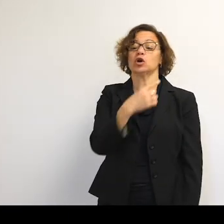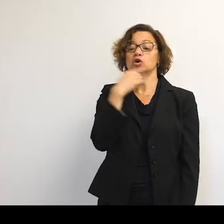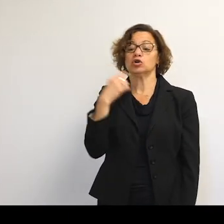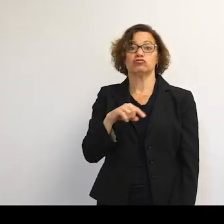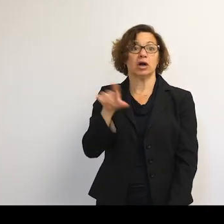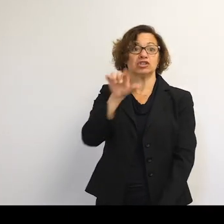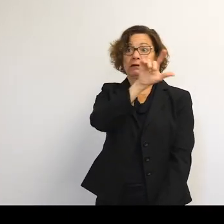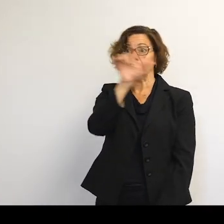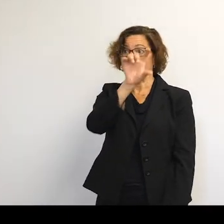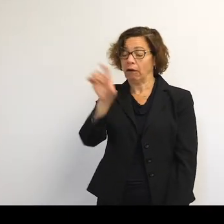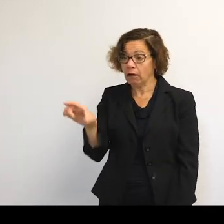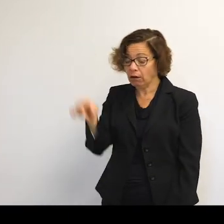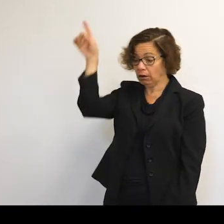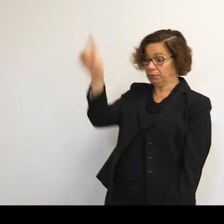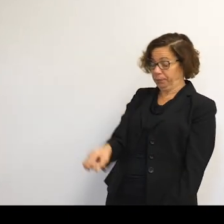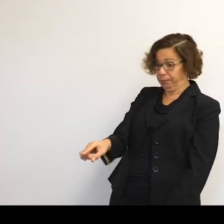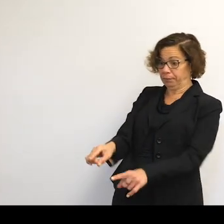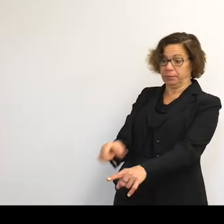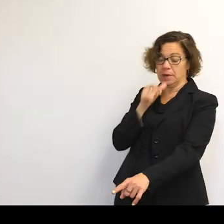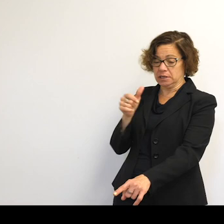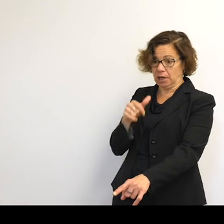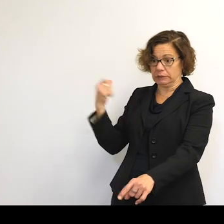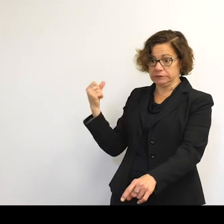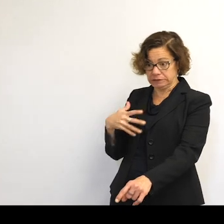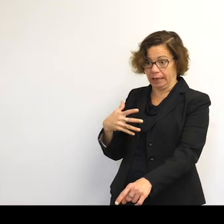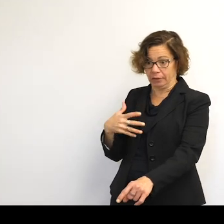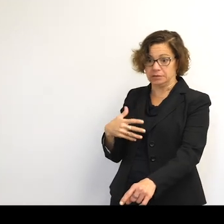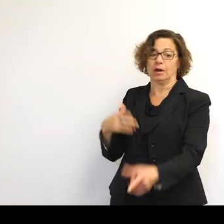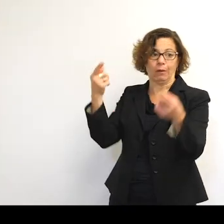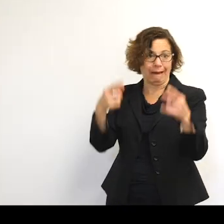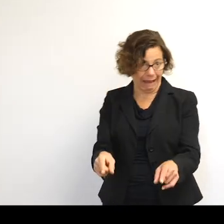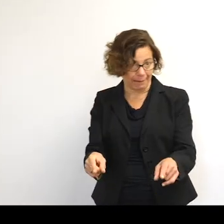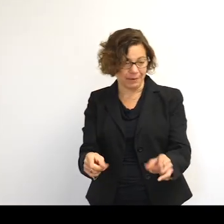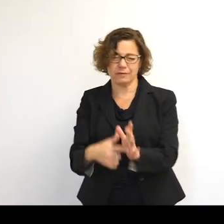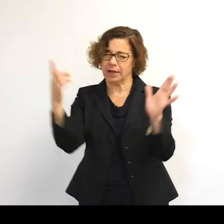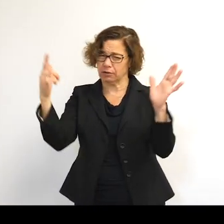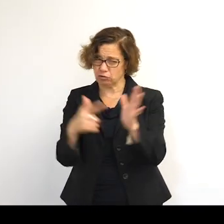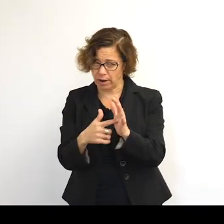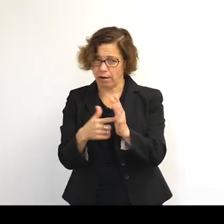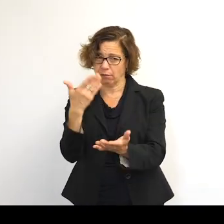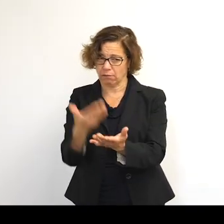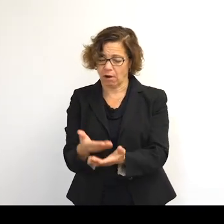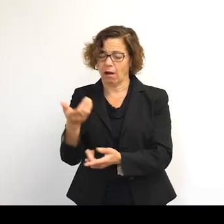They were not taking it well, OK? So rare things do happen. And sometimes things do enter.